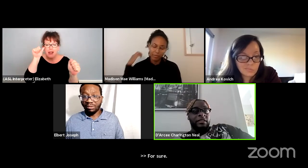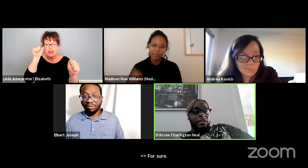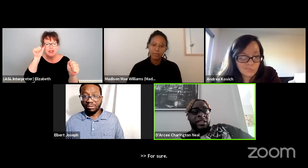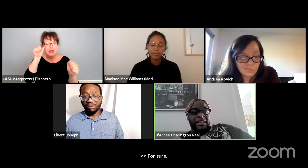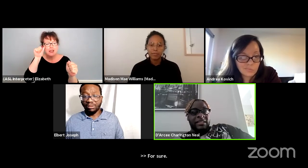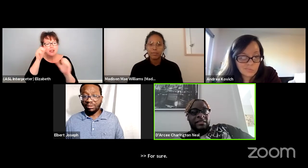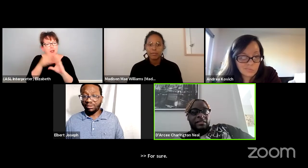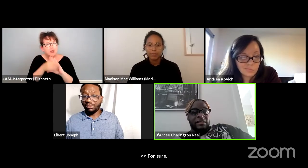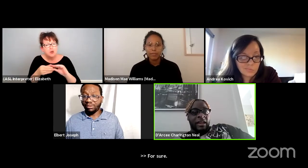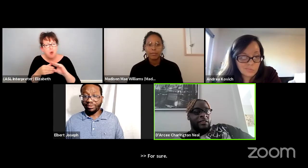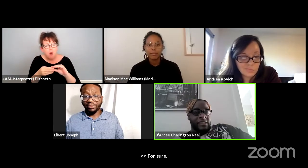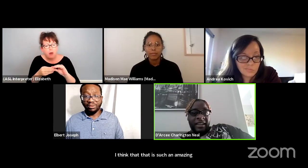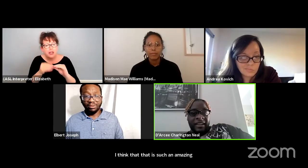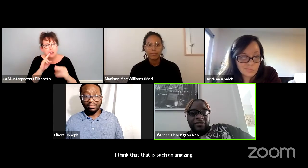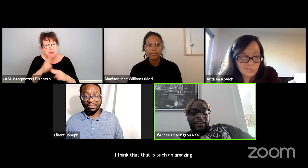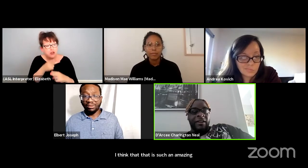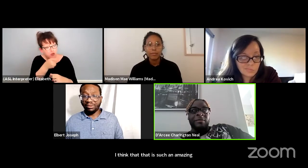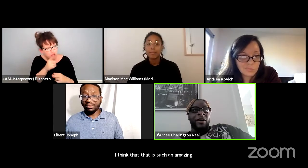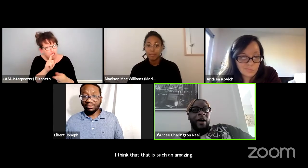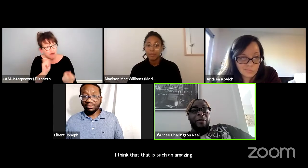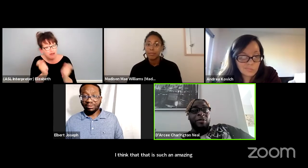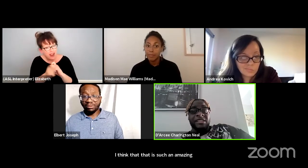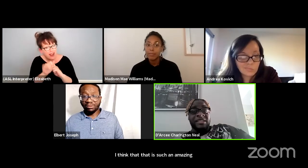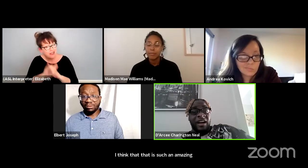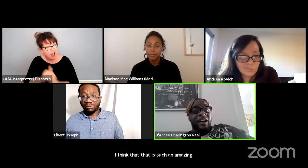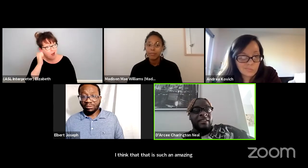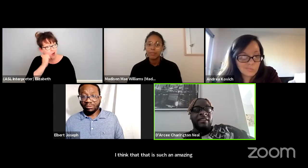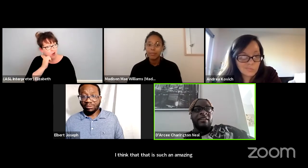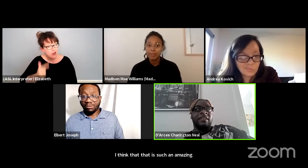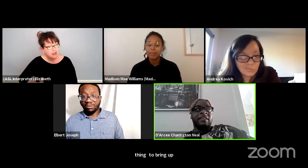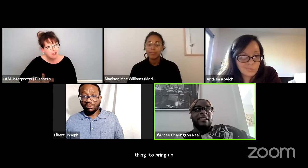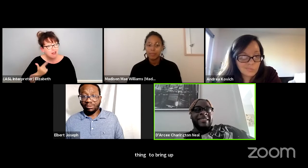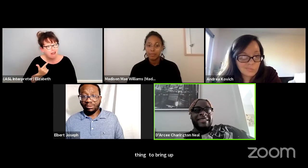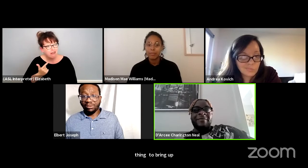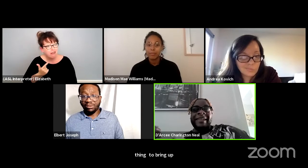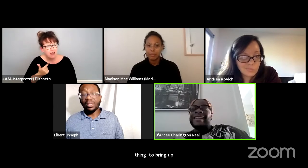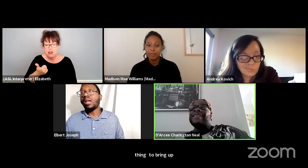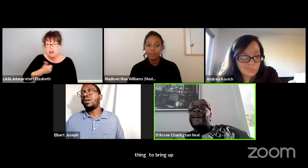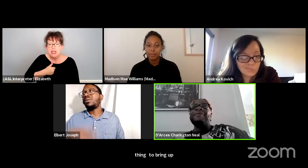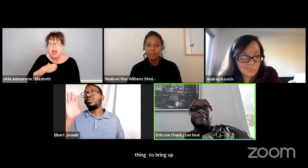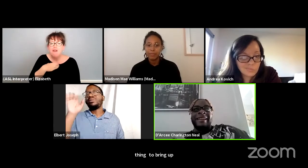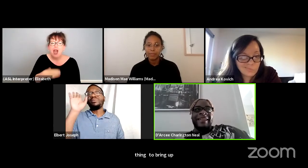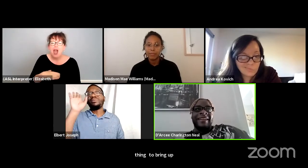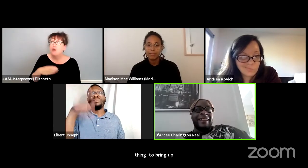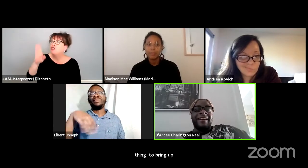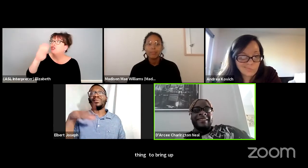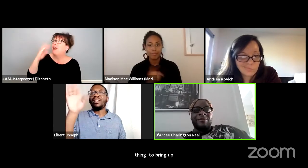And you know you changed that girl's life. You know, I wish to God that somebody had grabbed me in college,